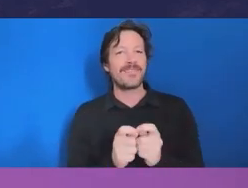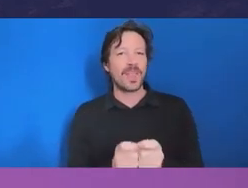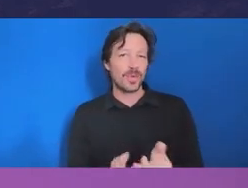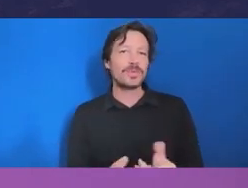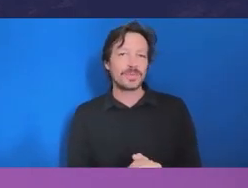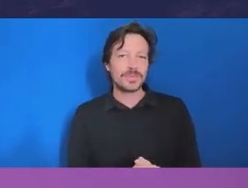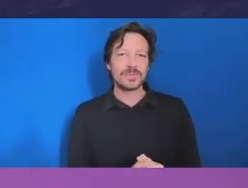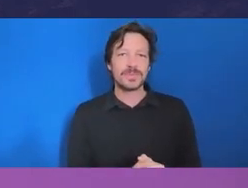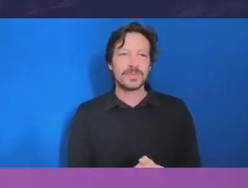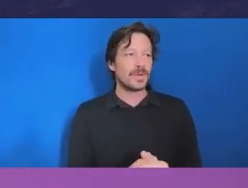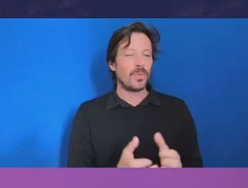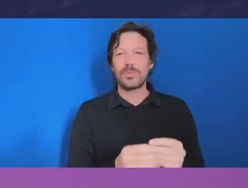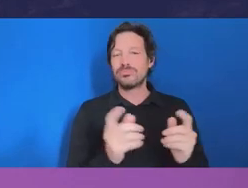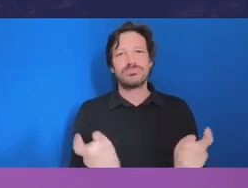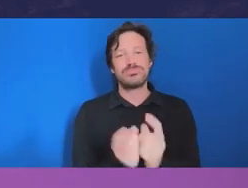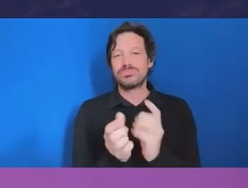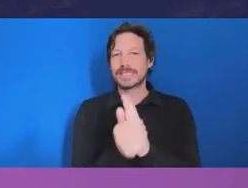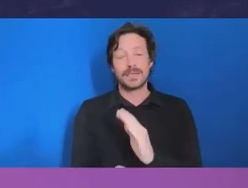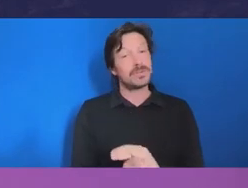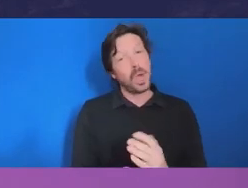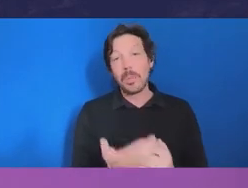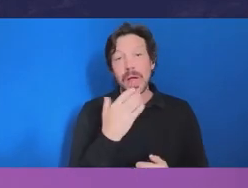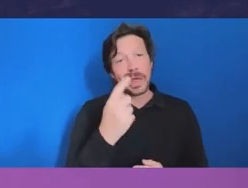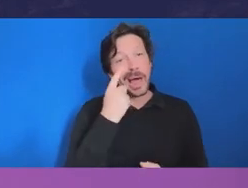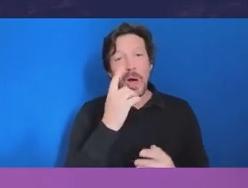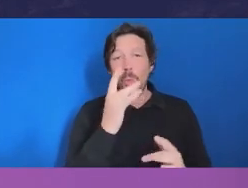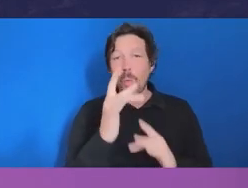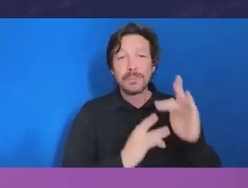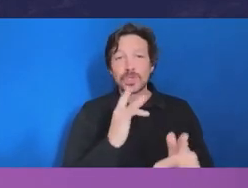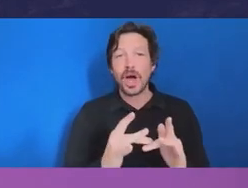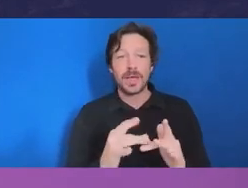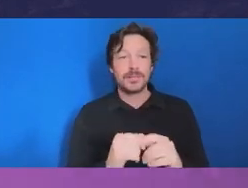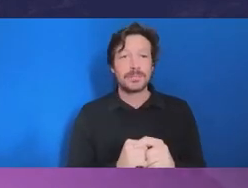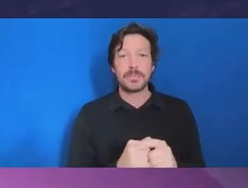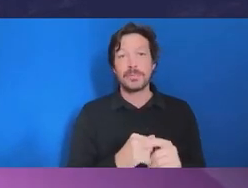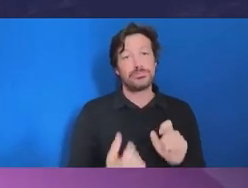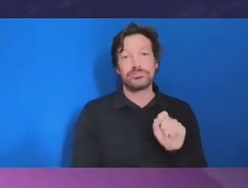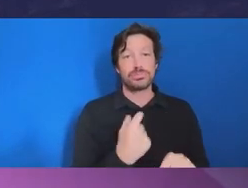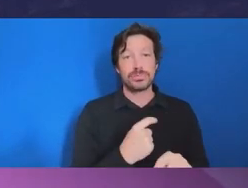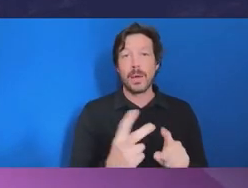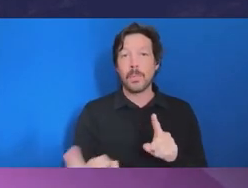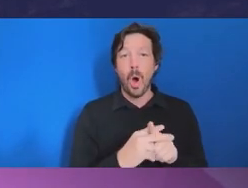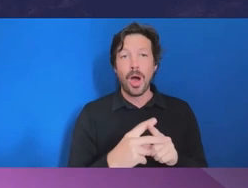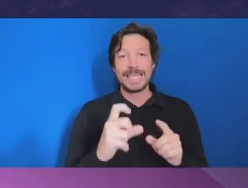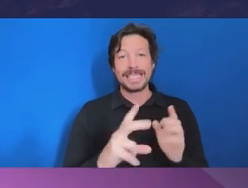So, hey, you know, look at our website and there's a wouldn't send us your CV. Commissioner Redlich: Agreed, we are